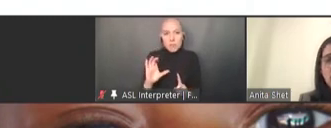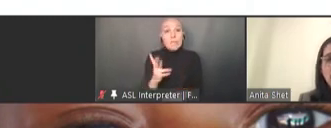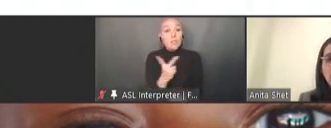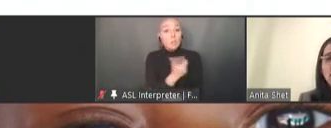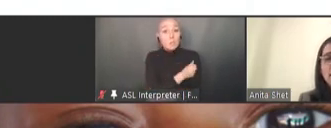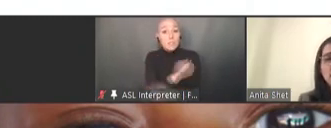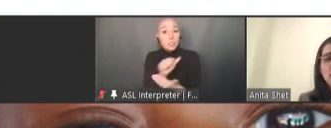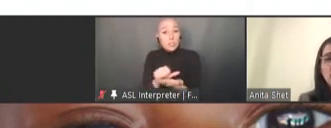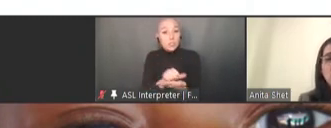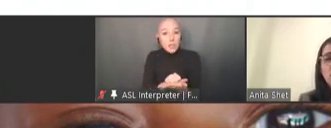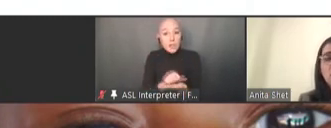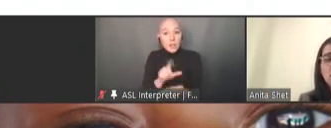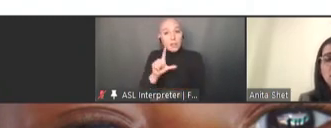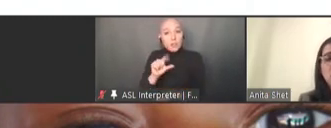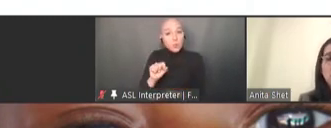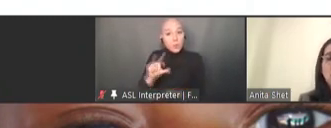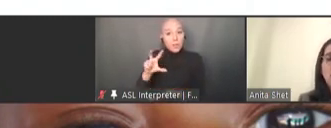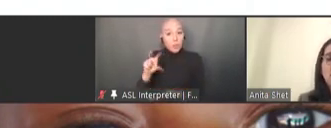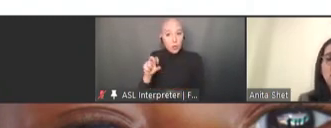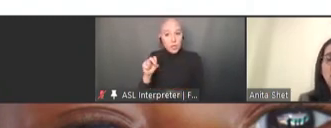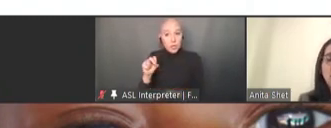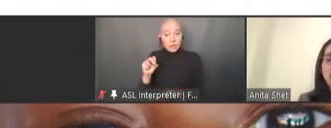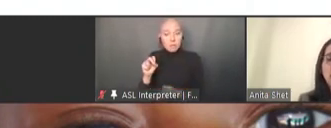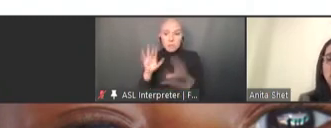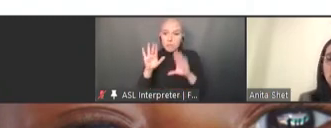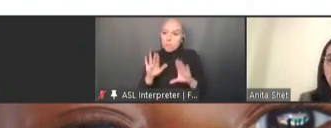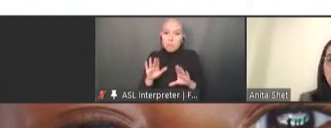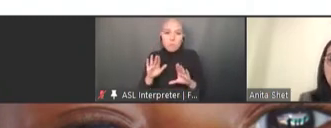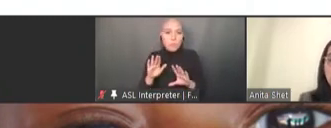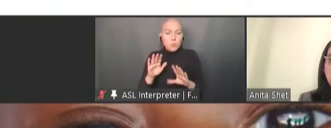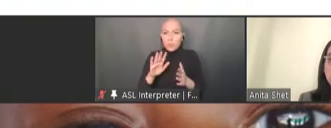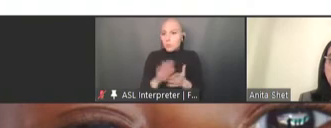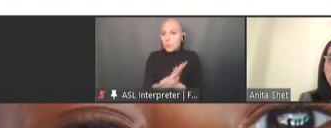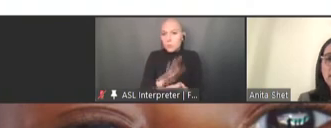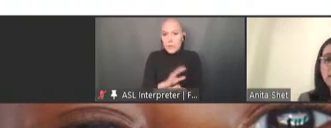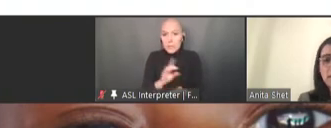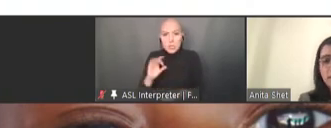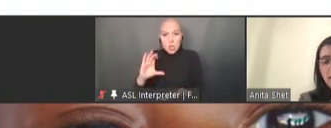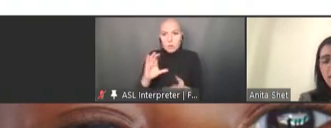This is a great document that's put together by the WHO and multiple partners,